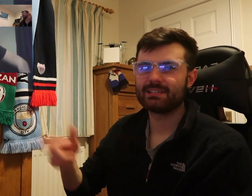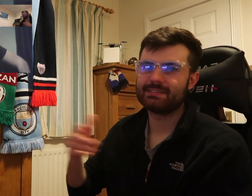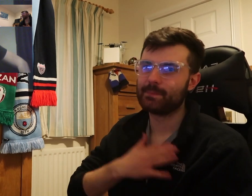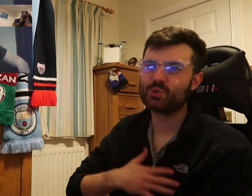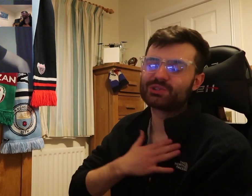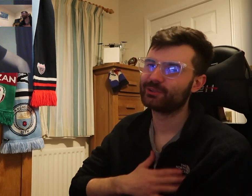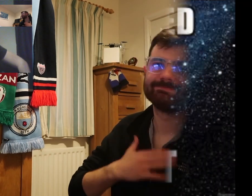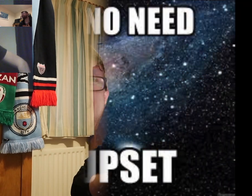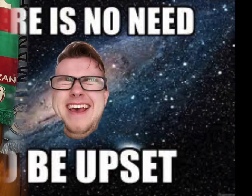Thomas: He's emotional!